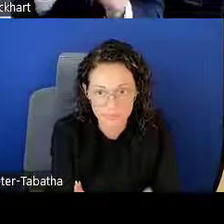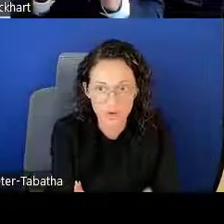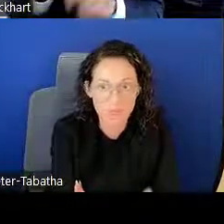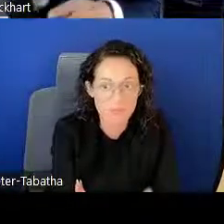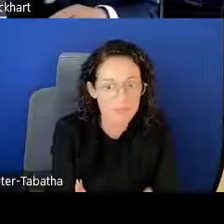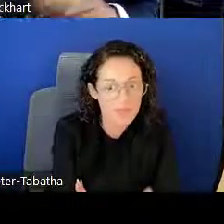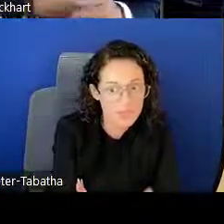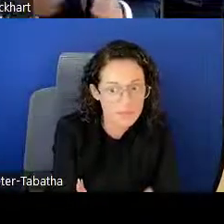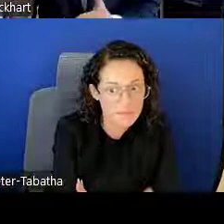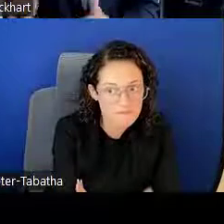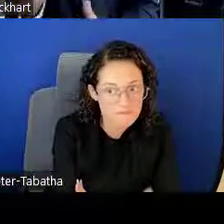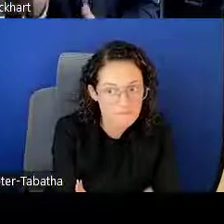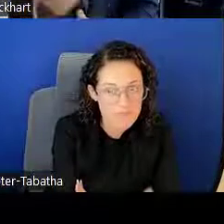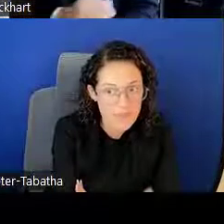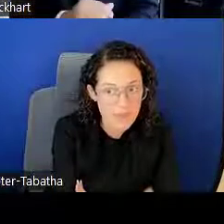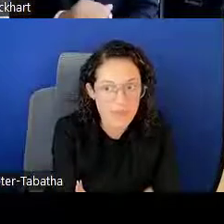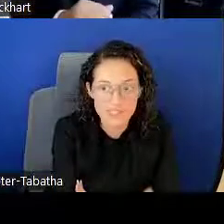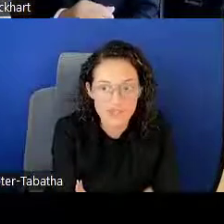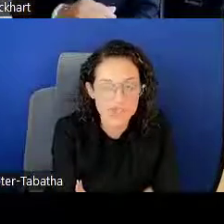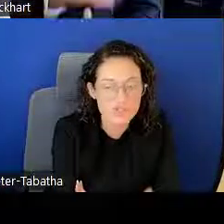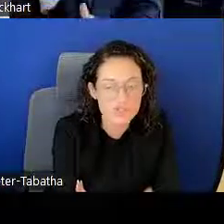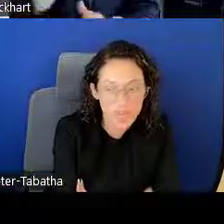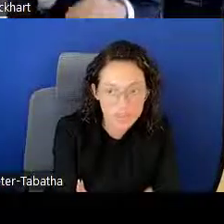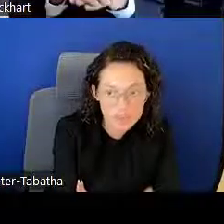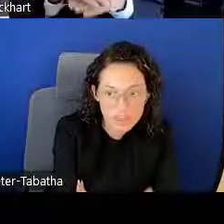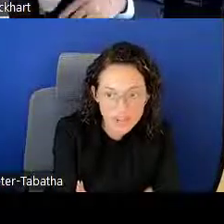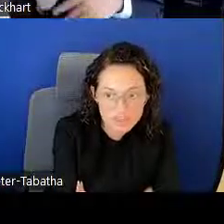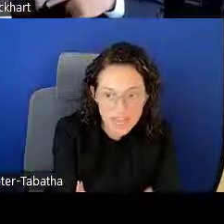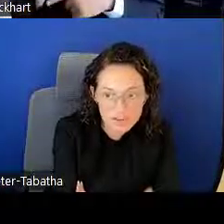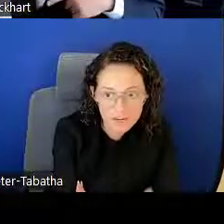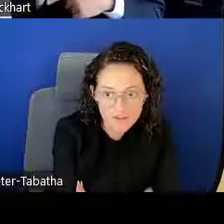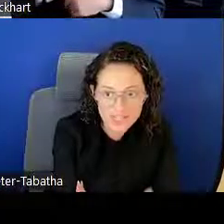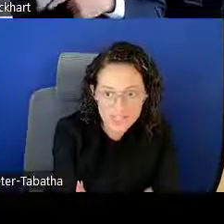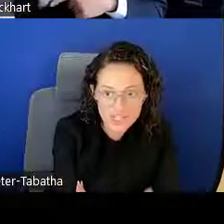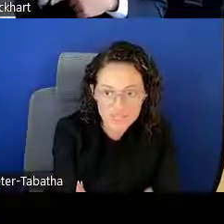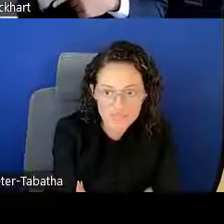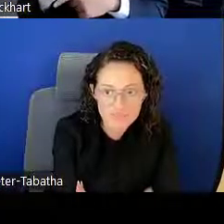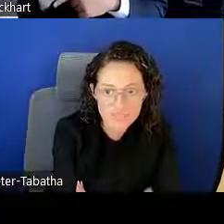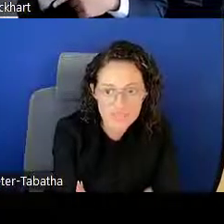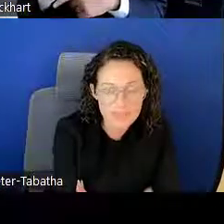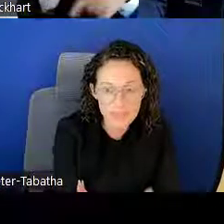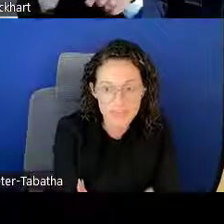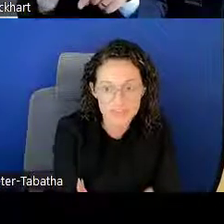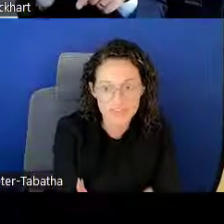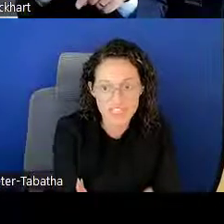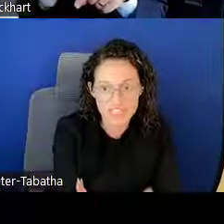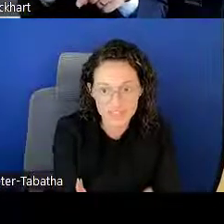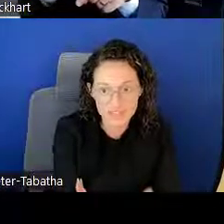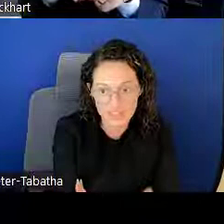It'll be me. Ambassadors, as well, will be there to have a conversation September 15th.